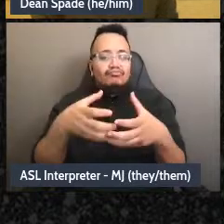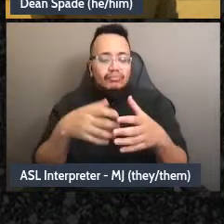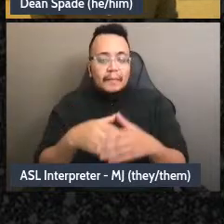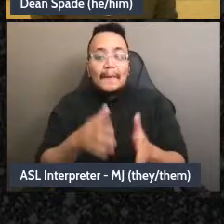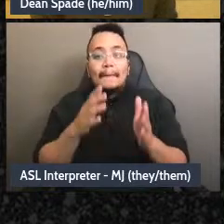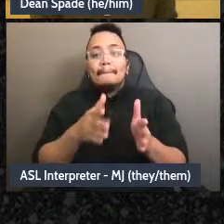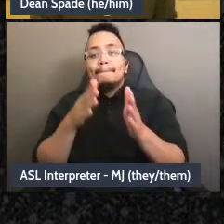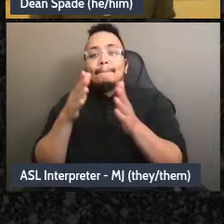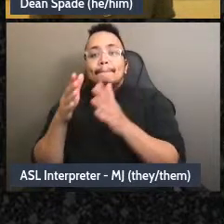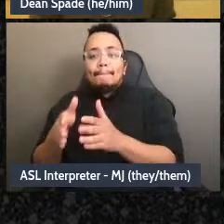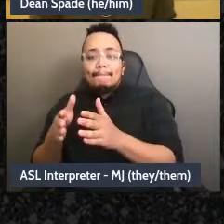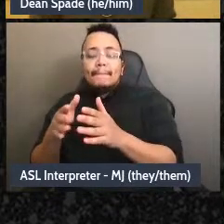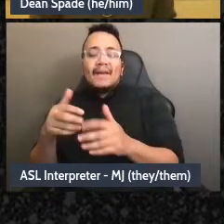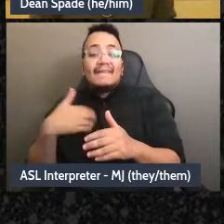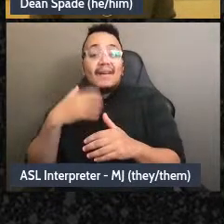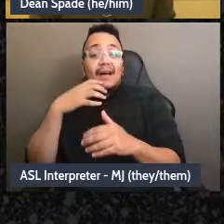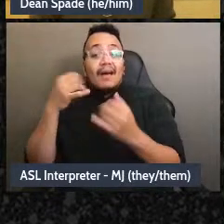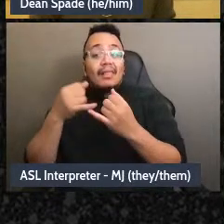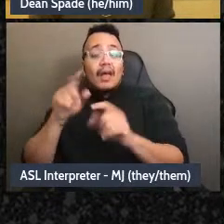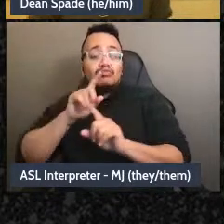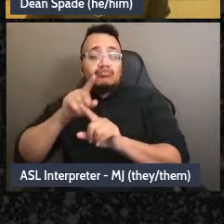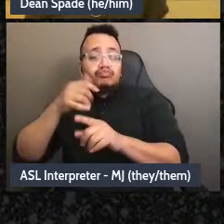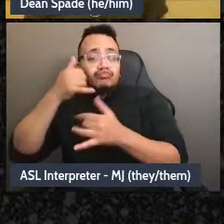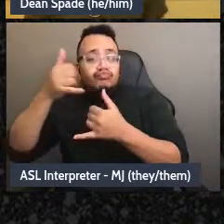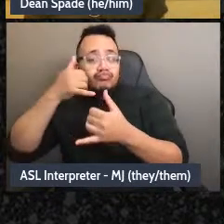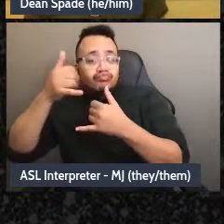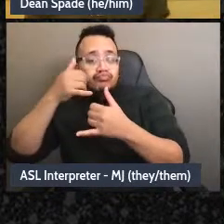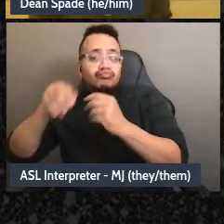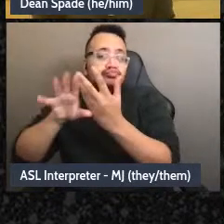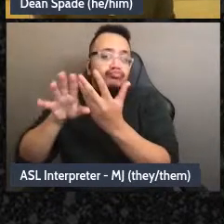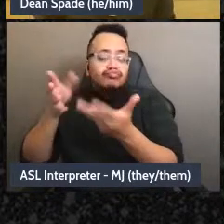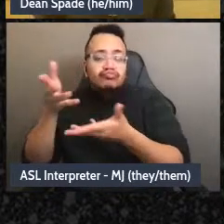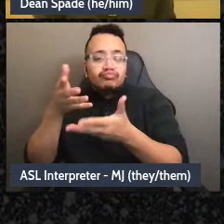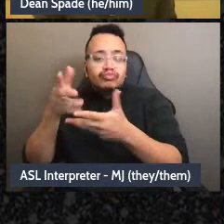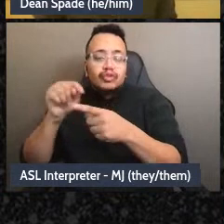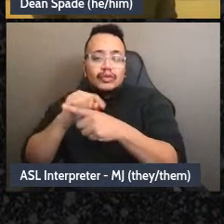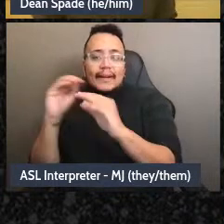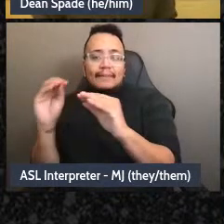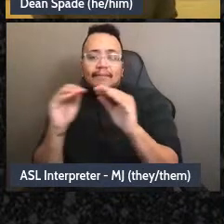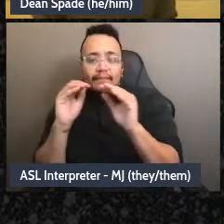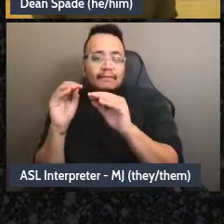team that answers our hotline and coordinates training people to answer the hotline or, um,